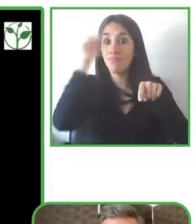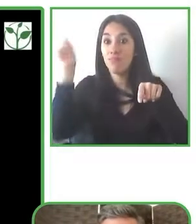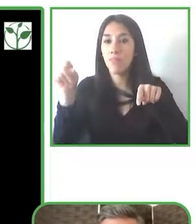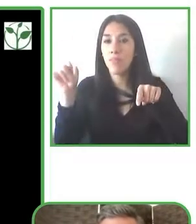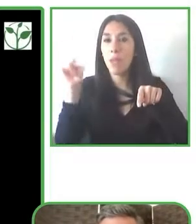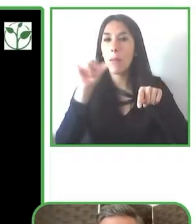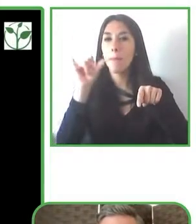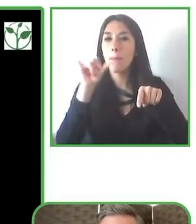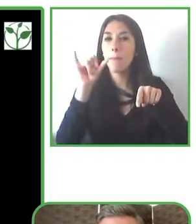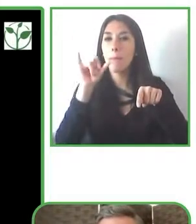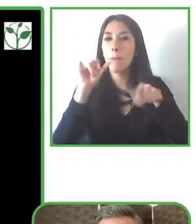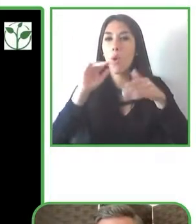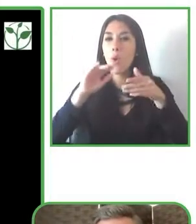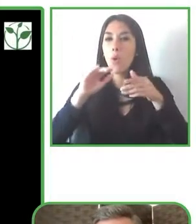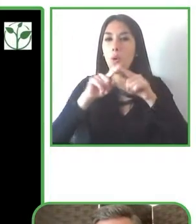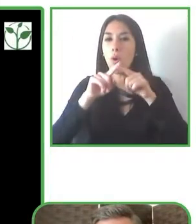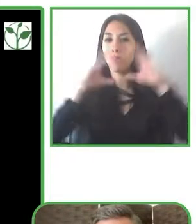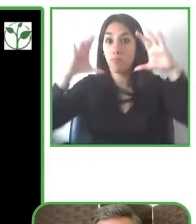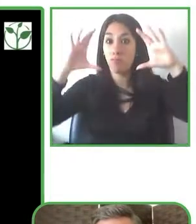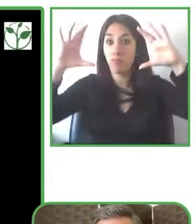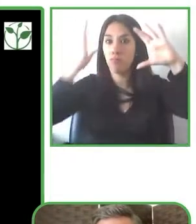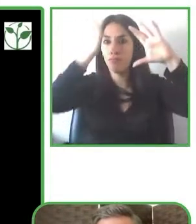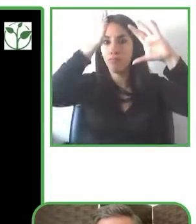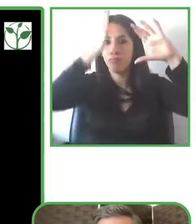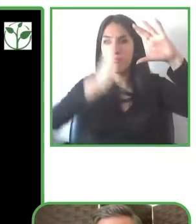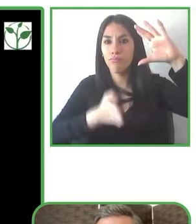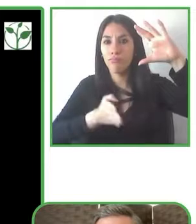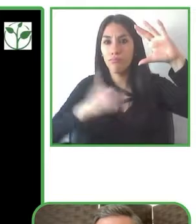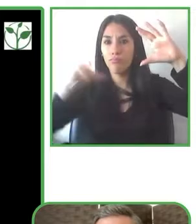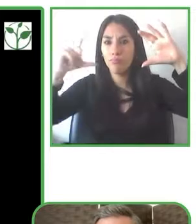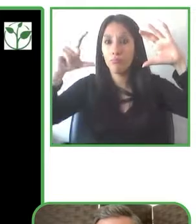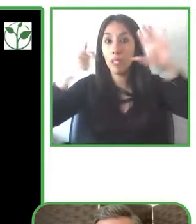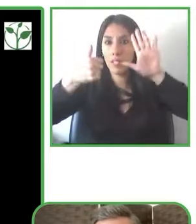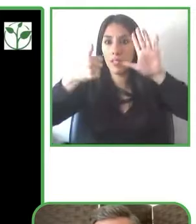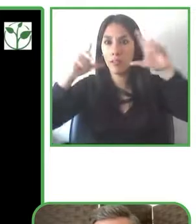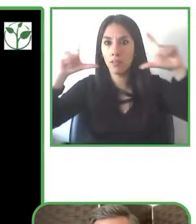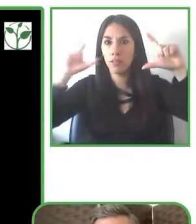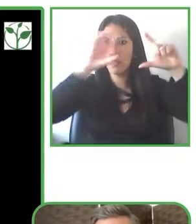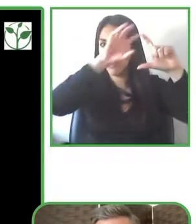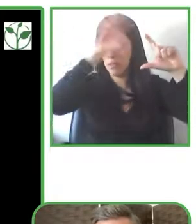to helping business leaders, reconsider or reconceive how to think